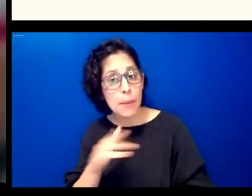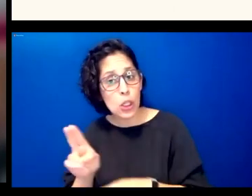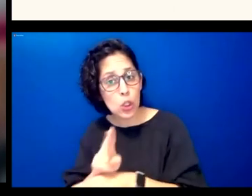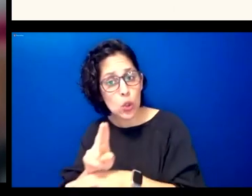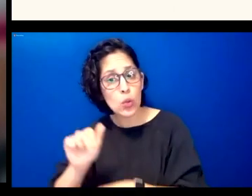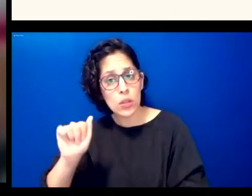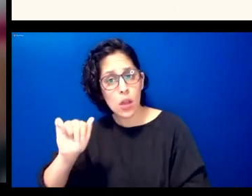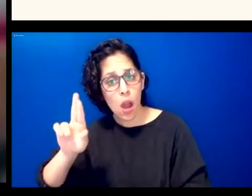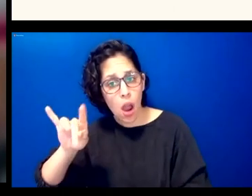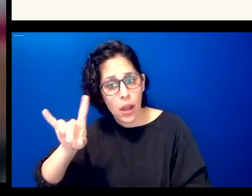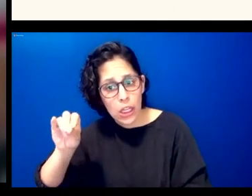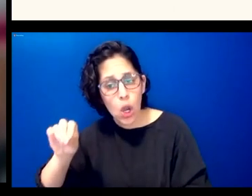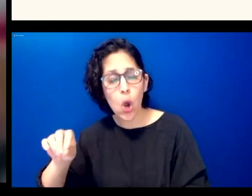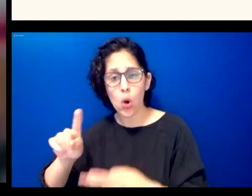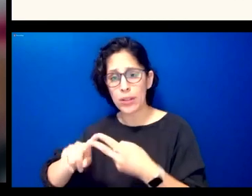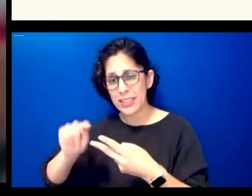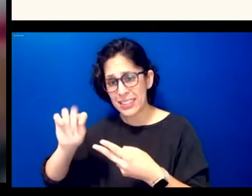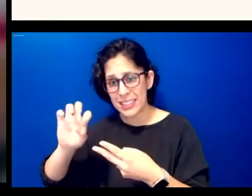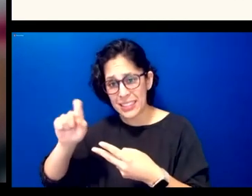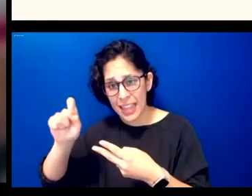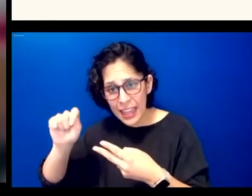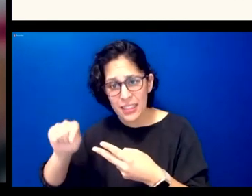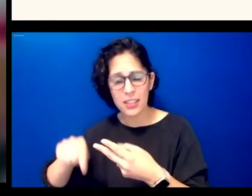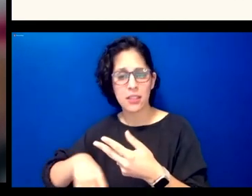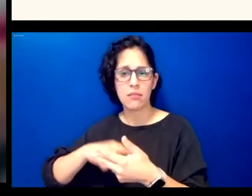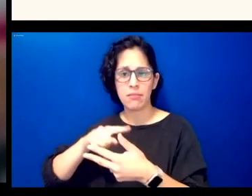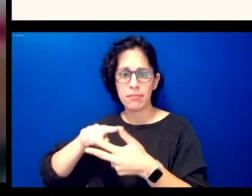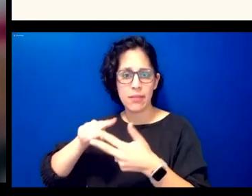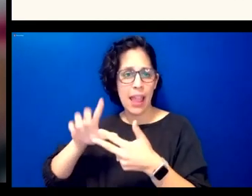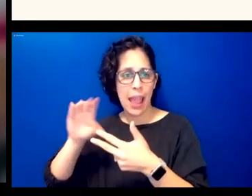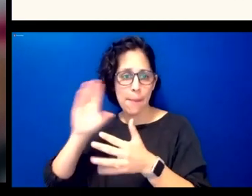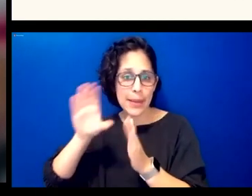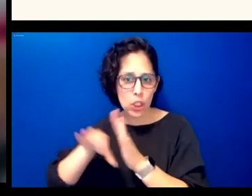i have here is from an arabic product and i think it's teaching the words for man and